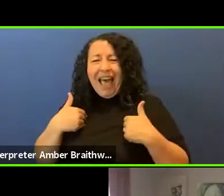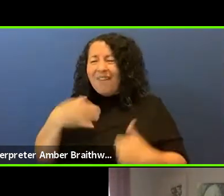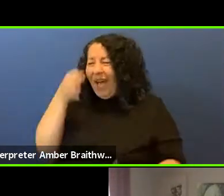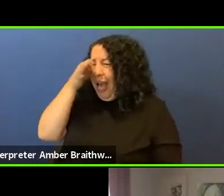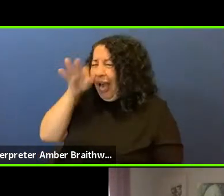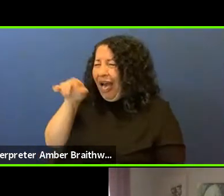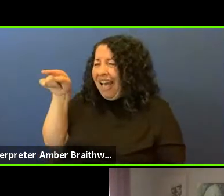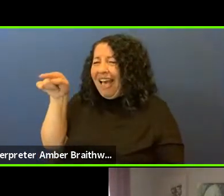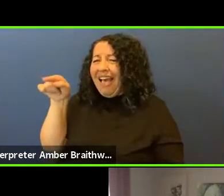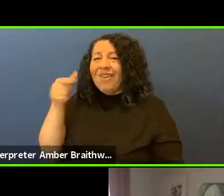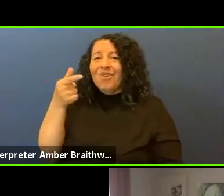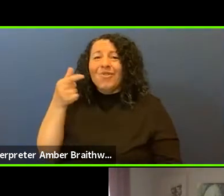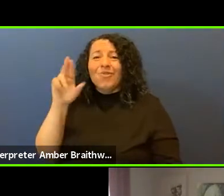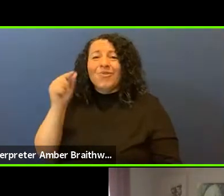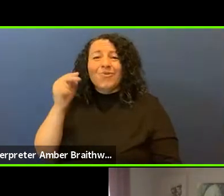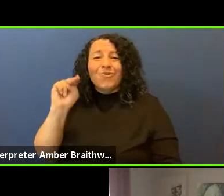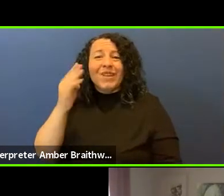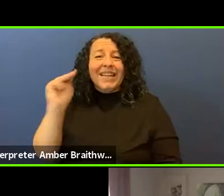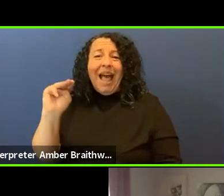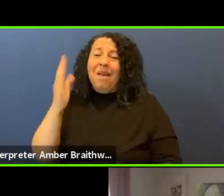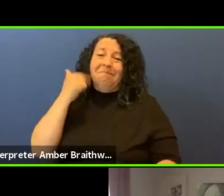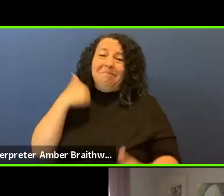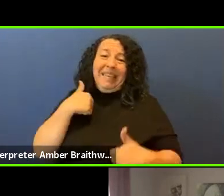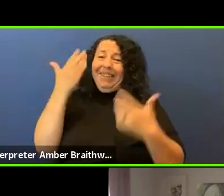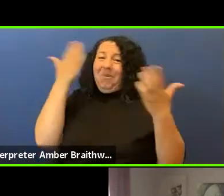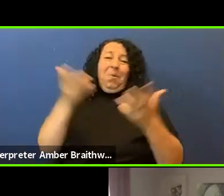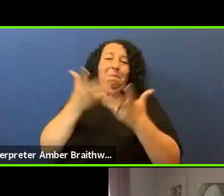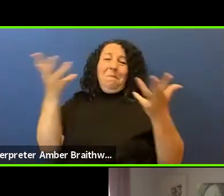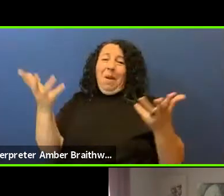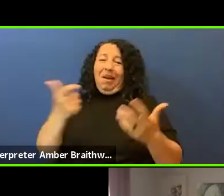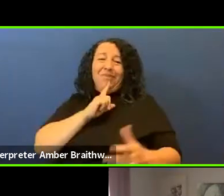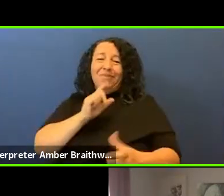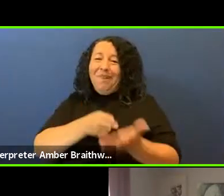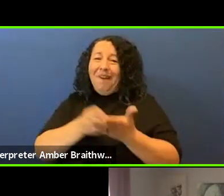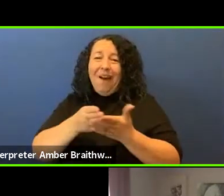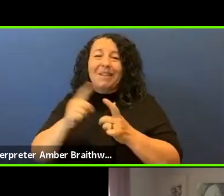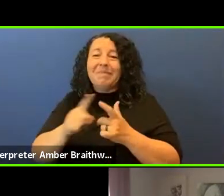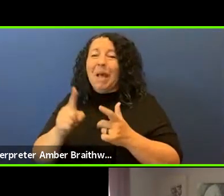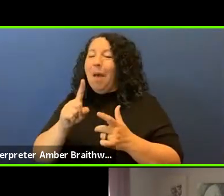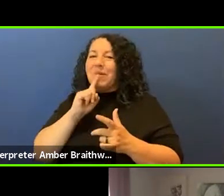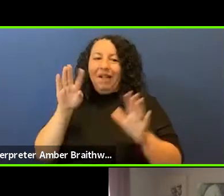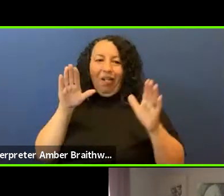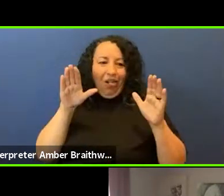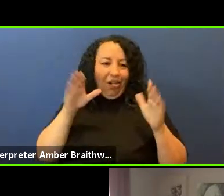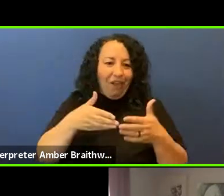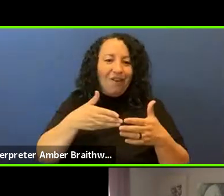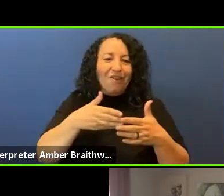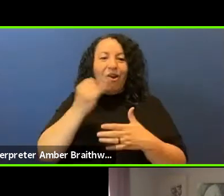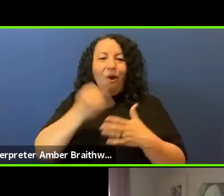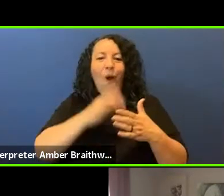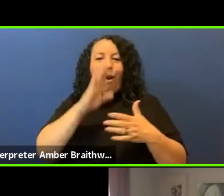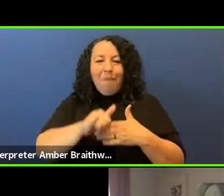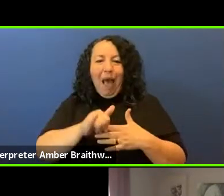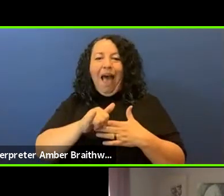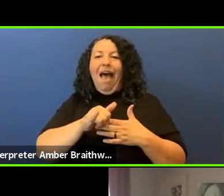because I am totally locked into art by Indigenous Peoples of the Americas and the Guggenheim really